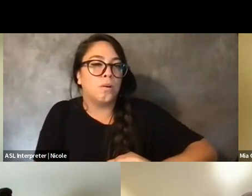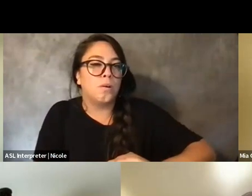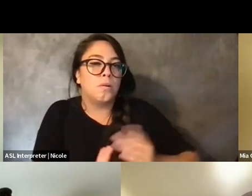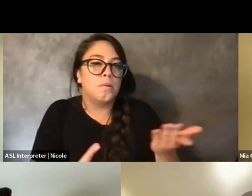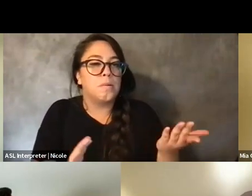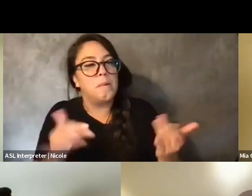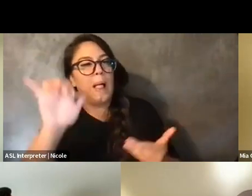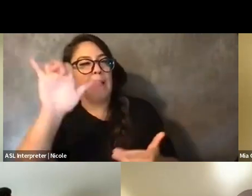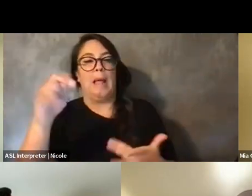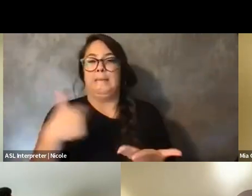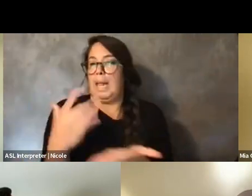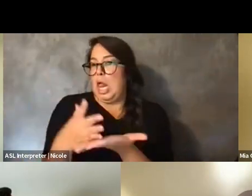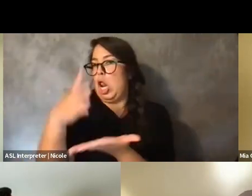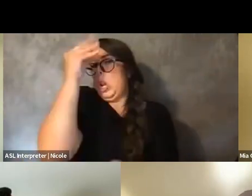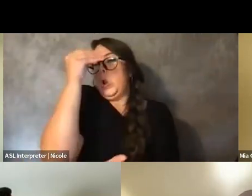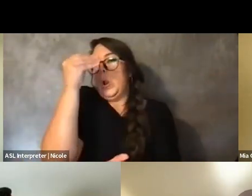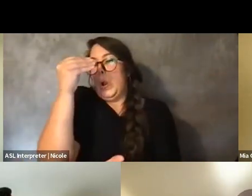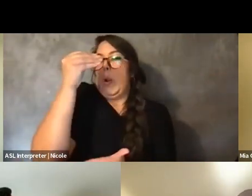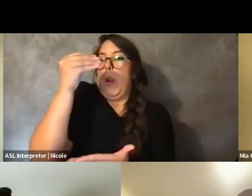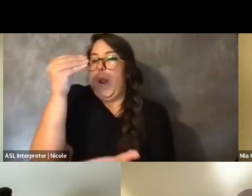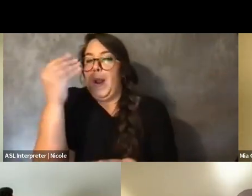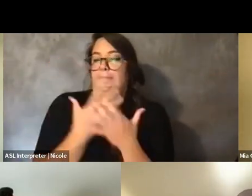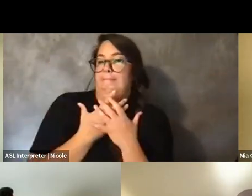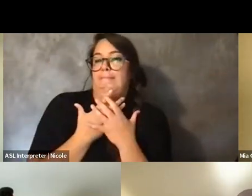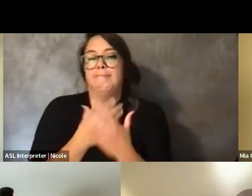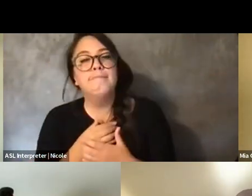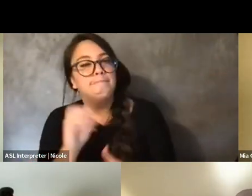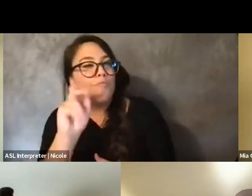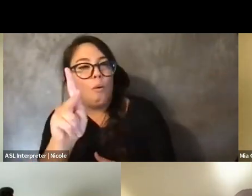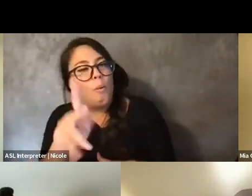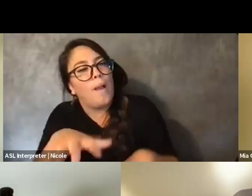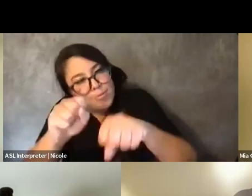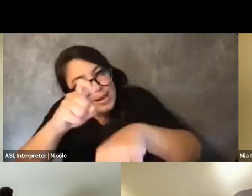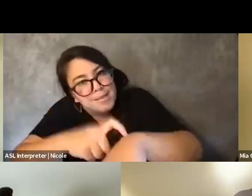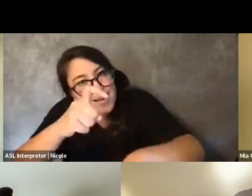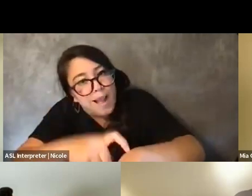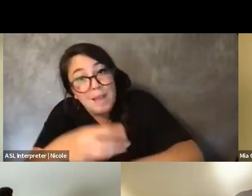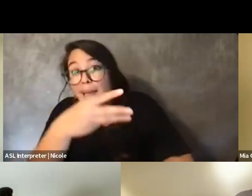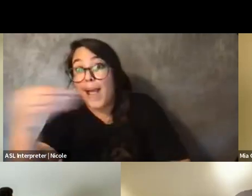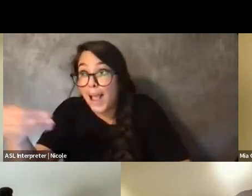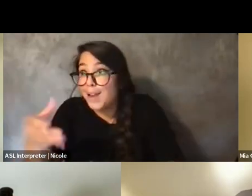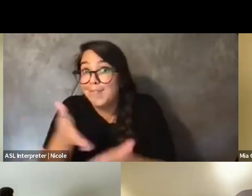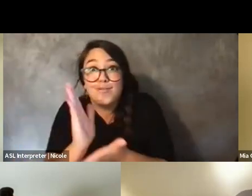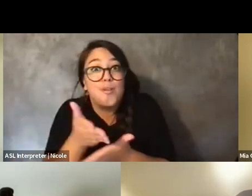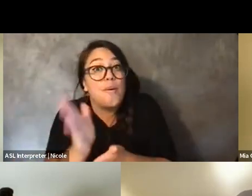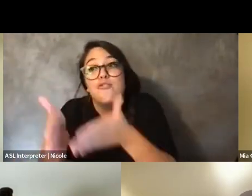that I'm taking away is like, it's OK to take time. Also, it's OK to request feedback from people, run things by people.